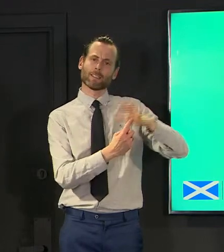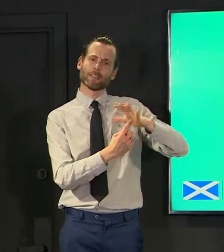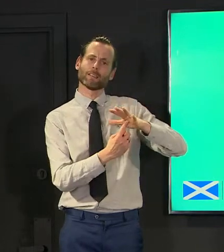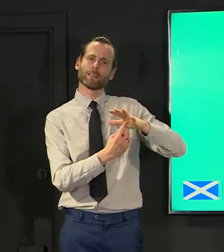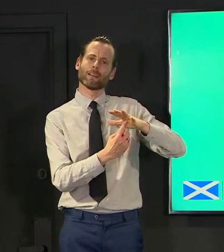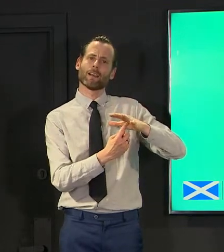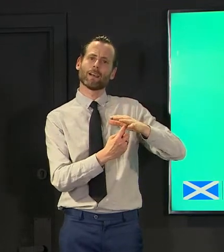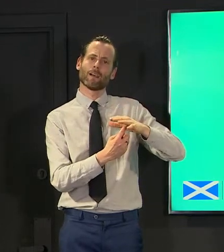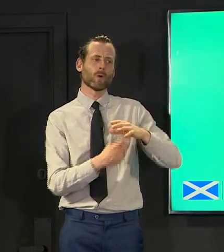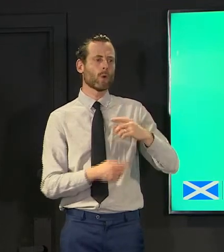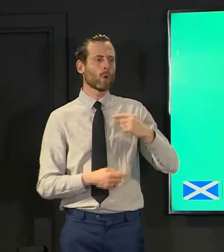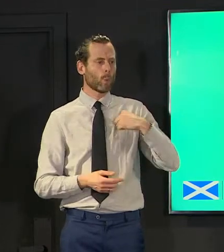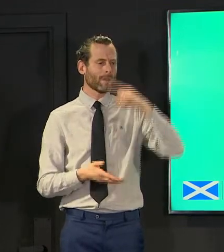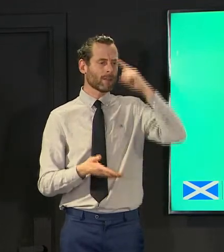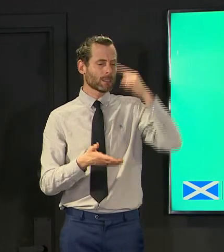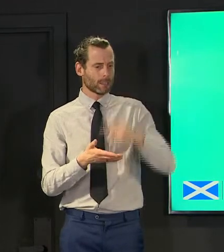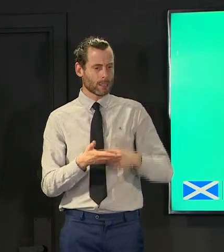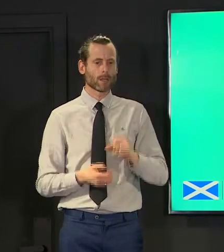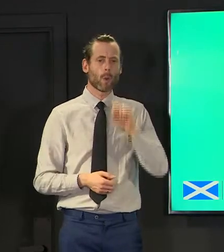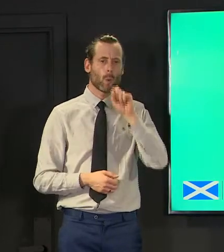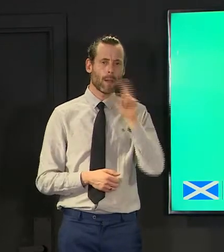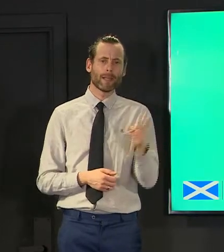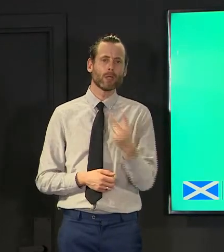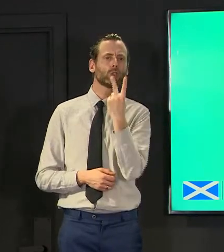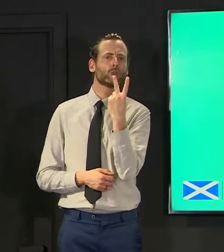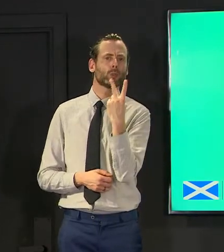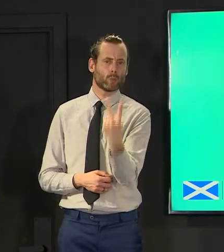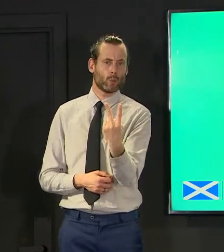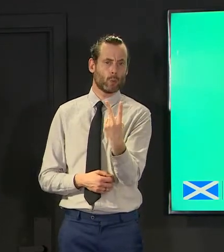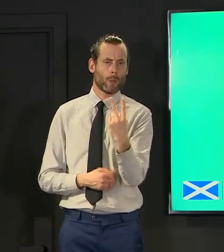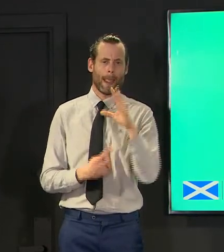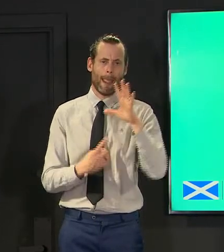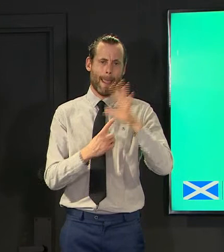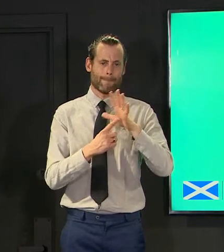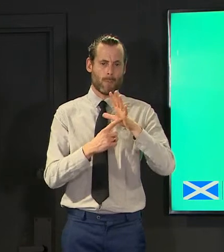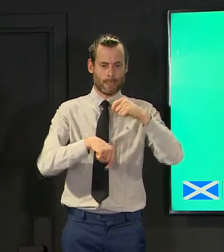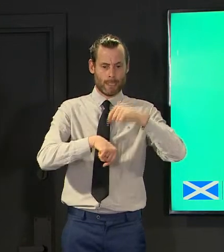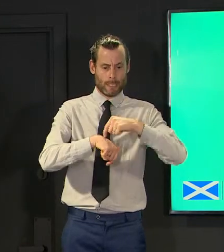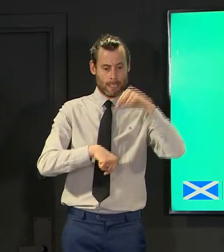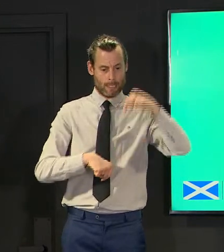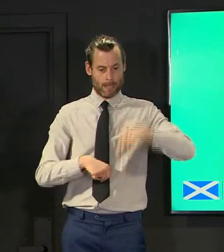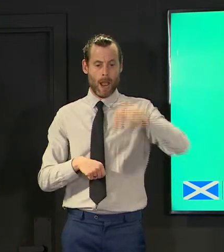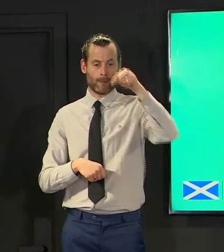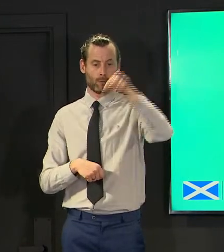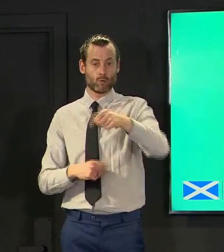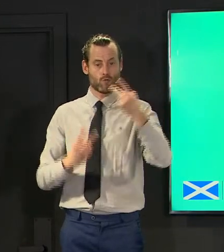decided there will be two very important moments during that pre-election period where the country